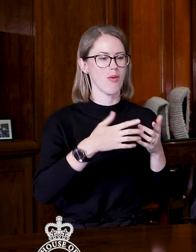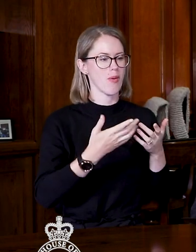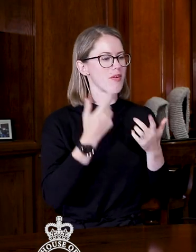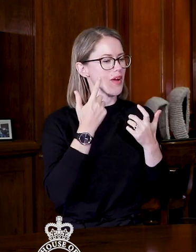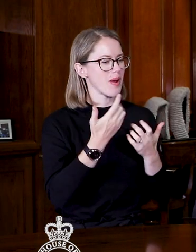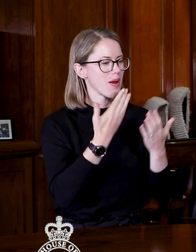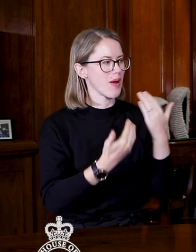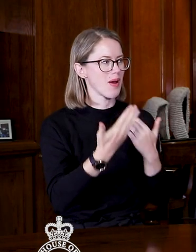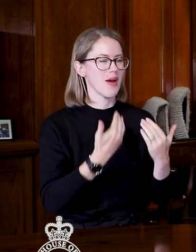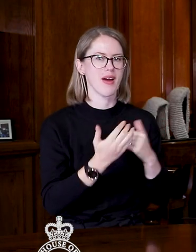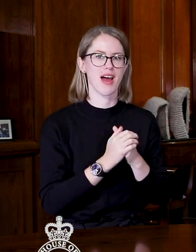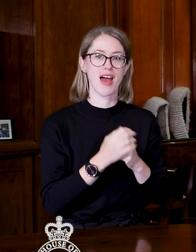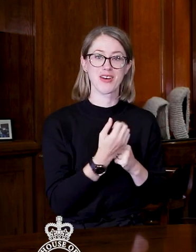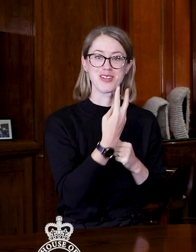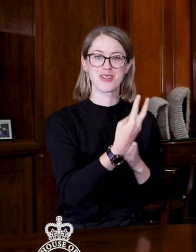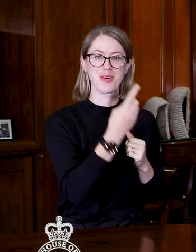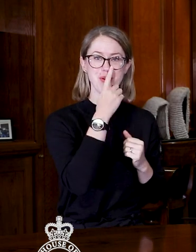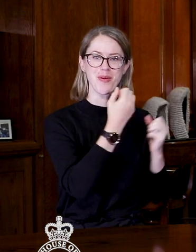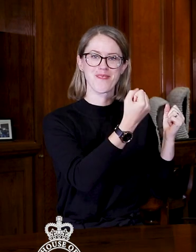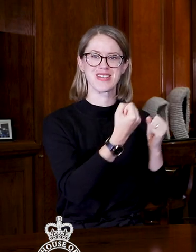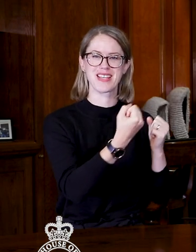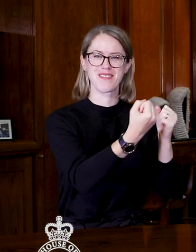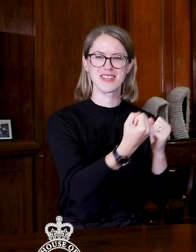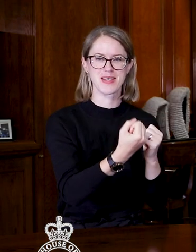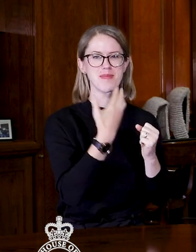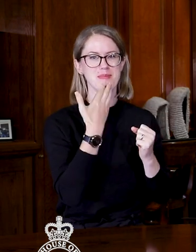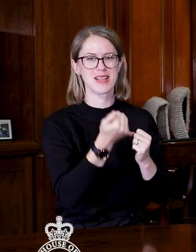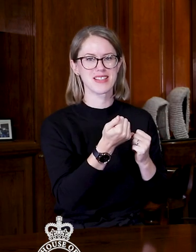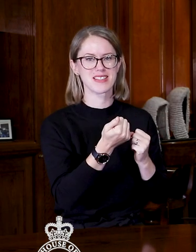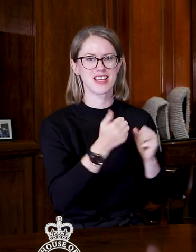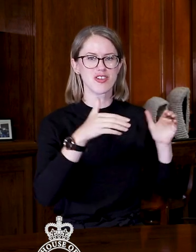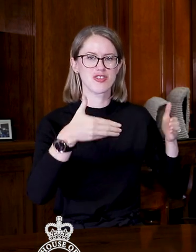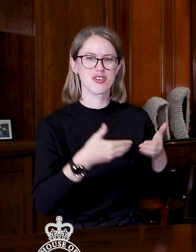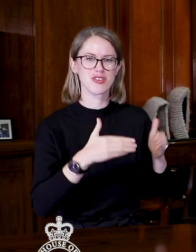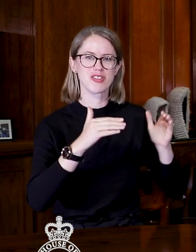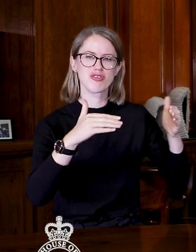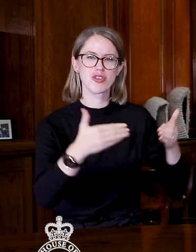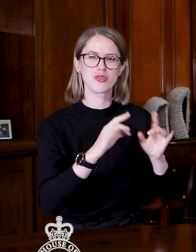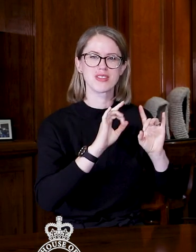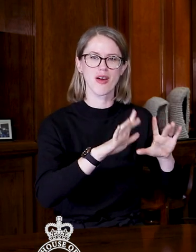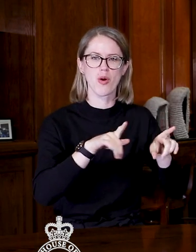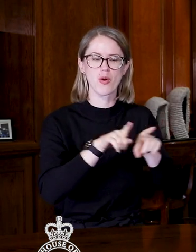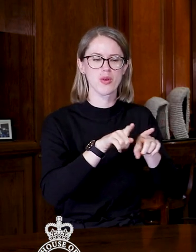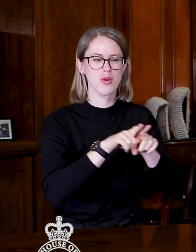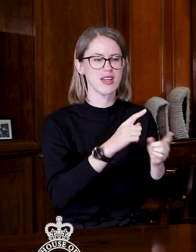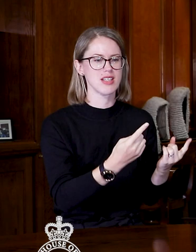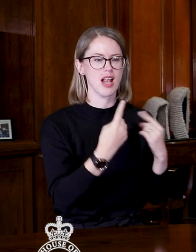I've got two guests with me, can you do some introductions and also tell us a little bit